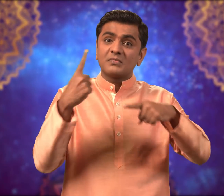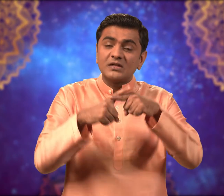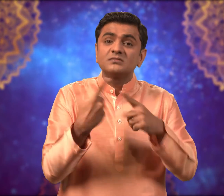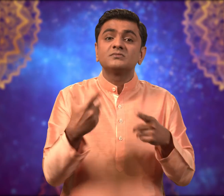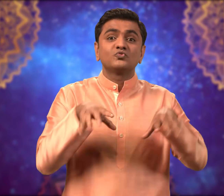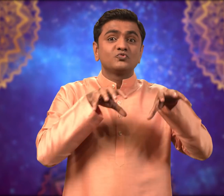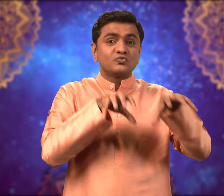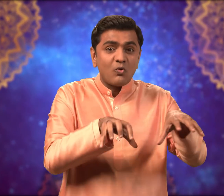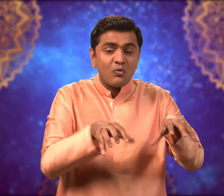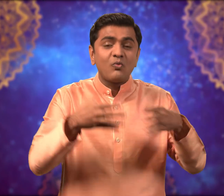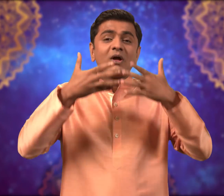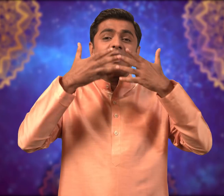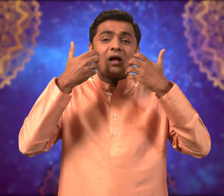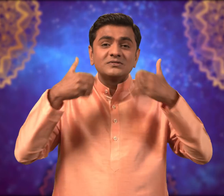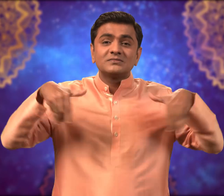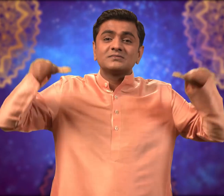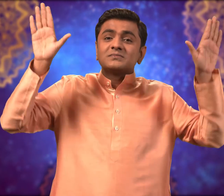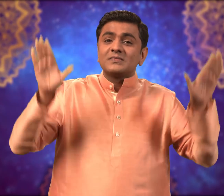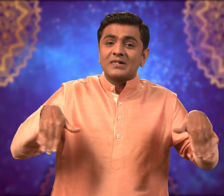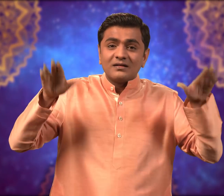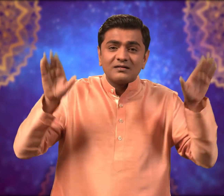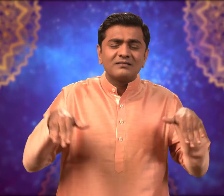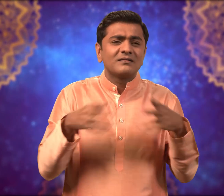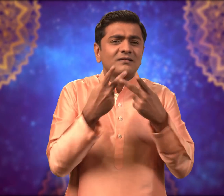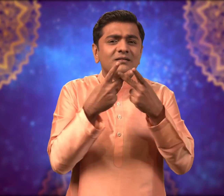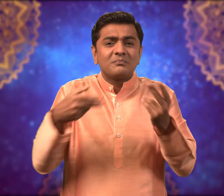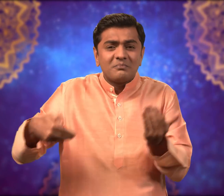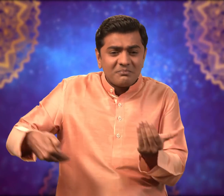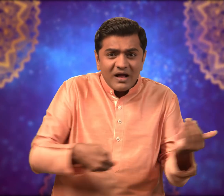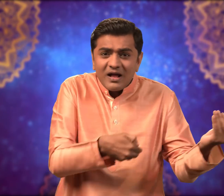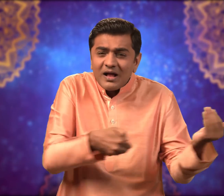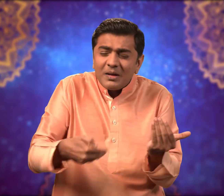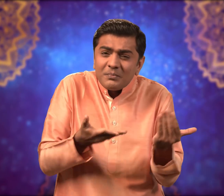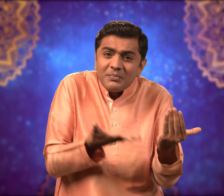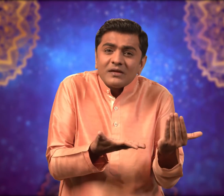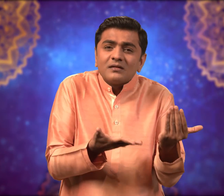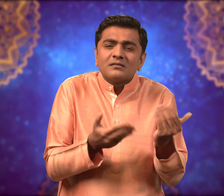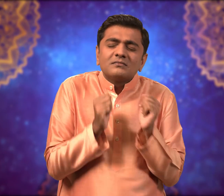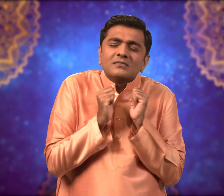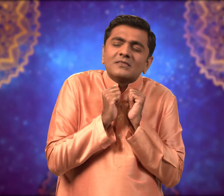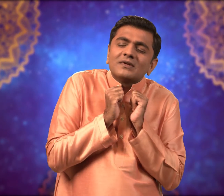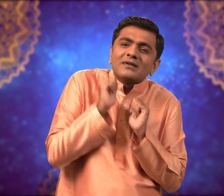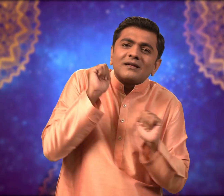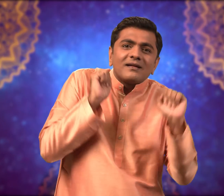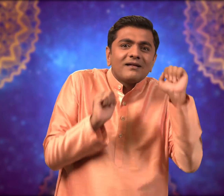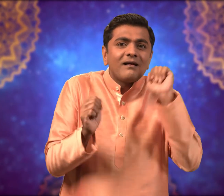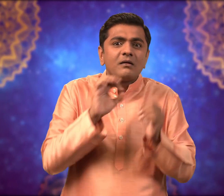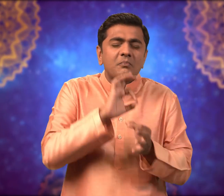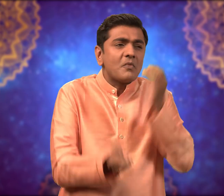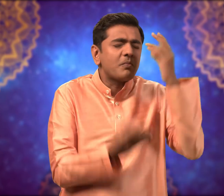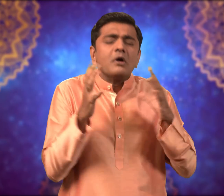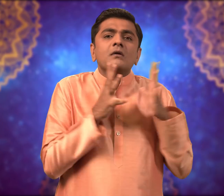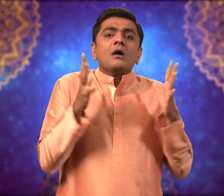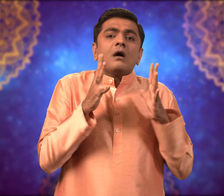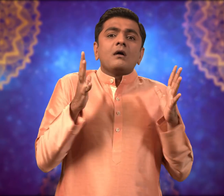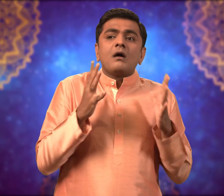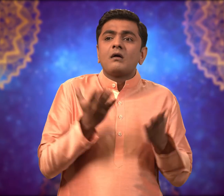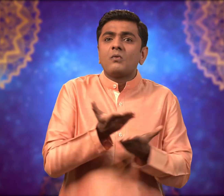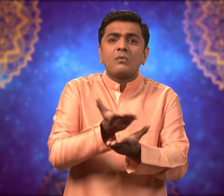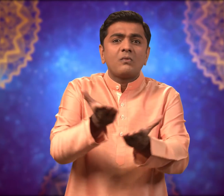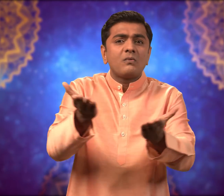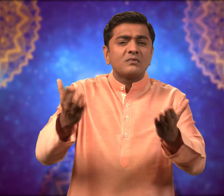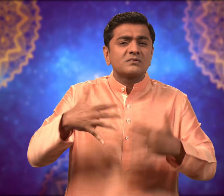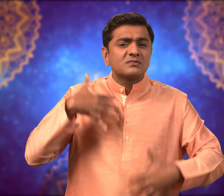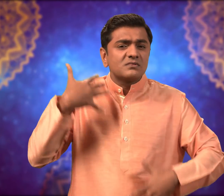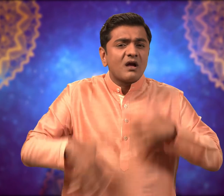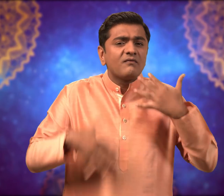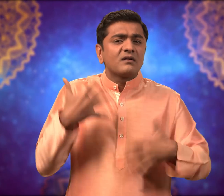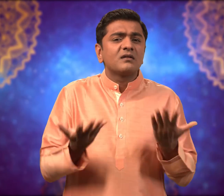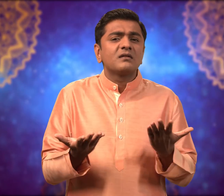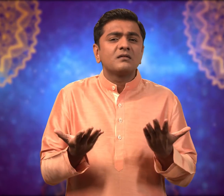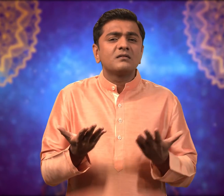During these five days dogs, cats, birds and babies become very afraid due to loud noises.